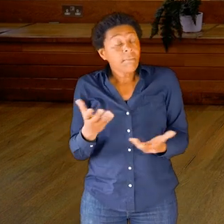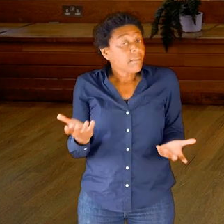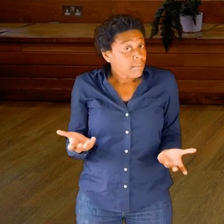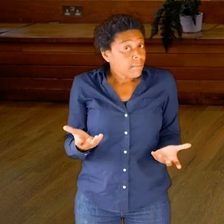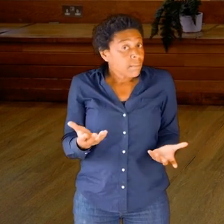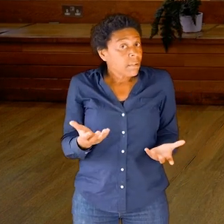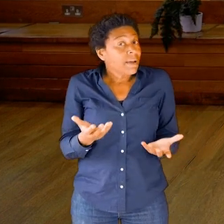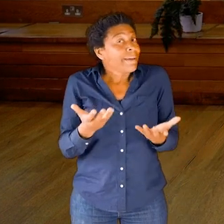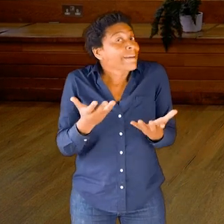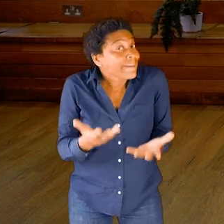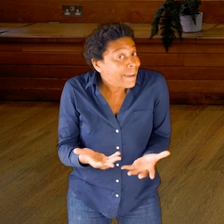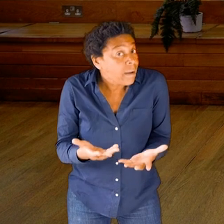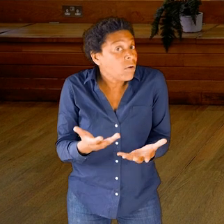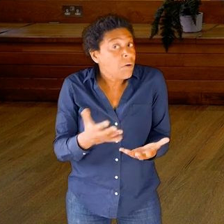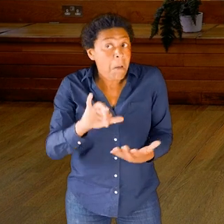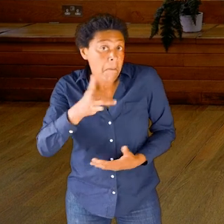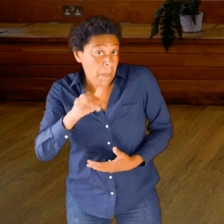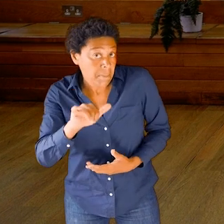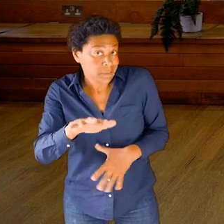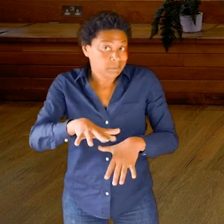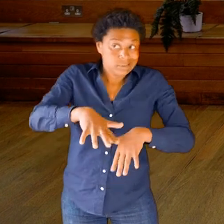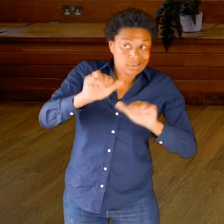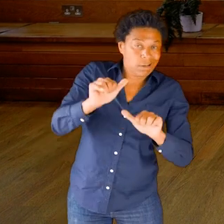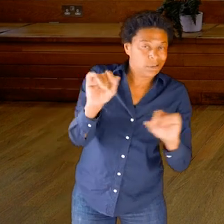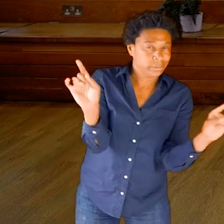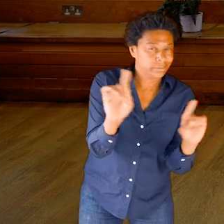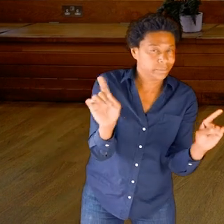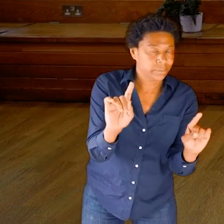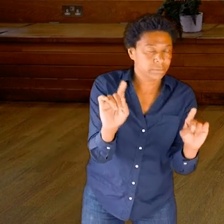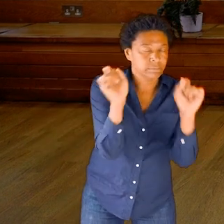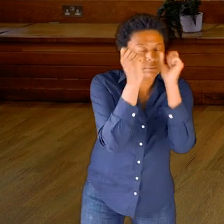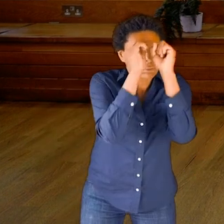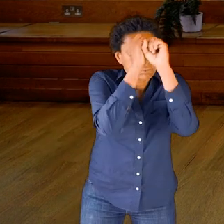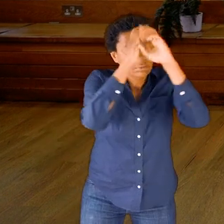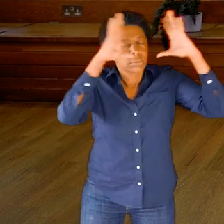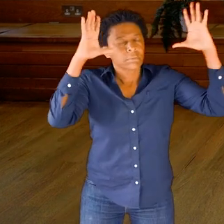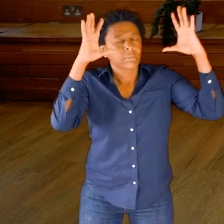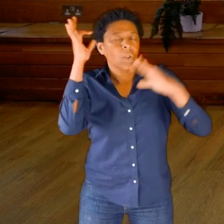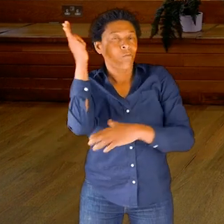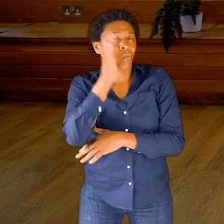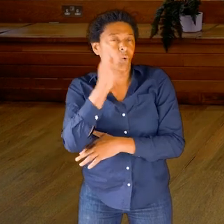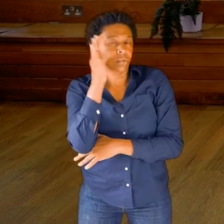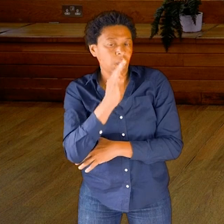And perhaps we can also start to bring in the images of water